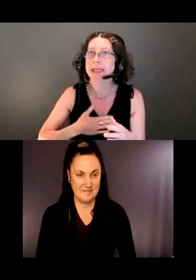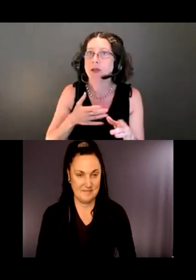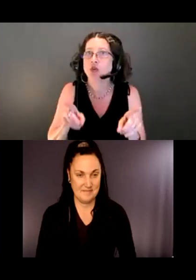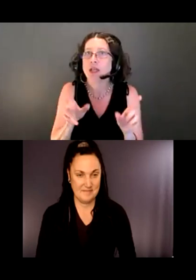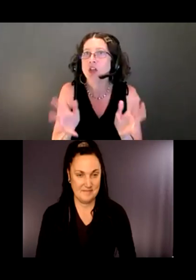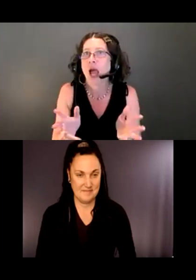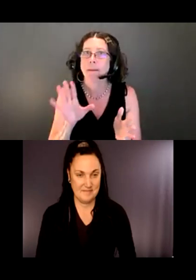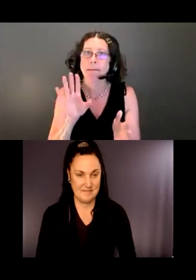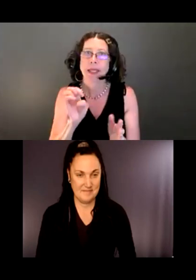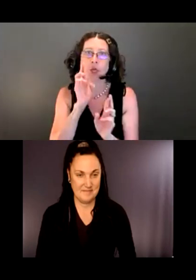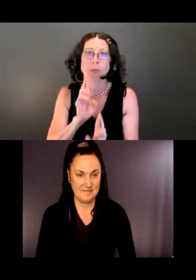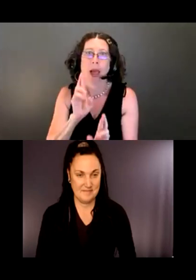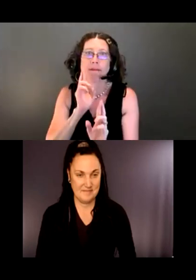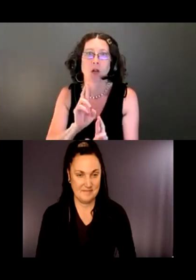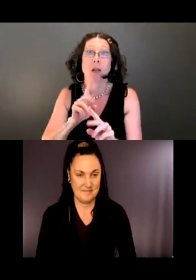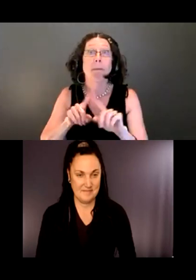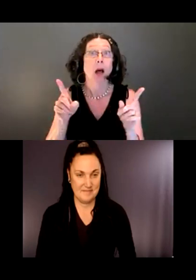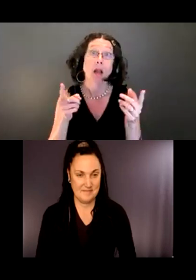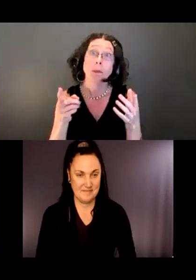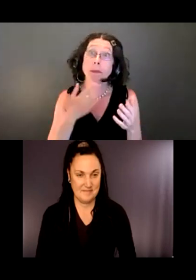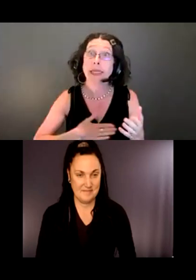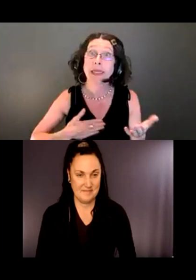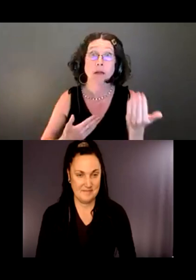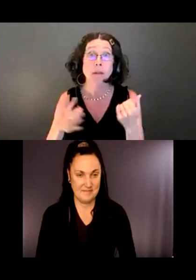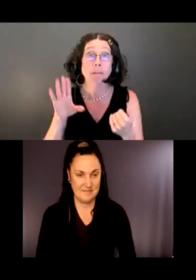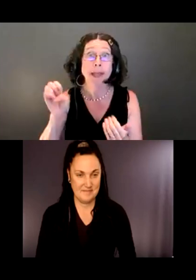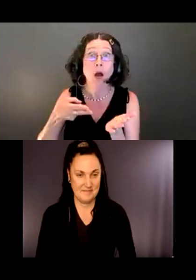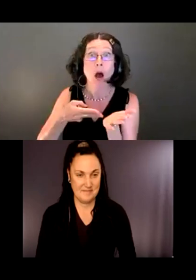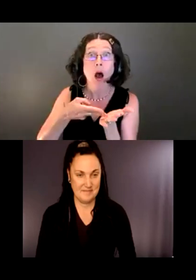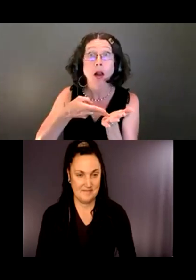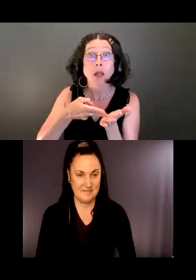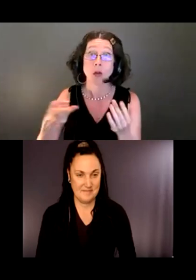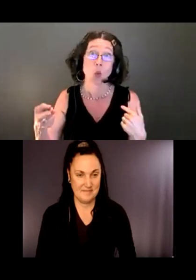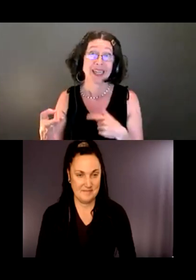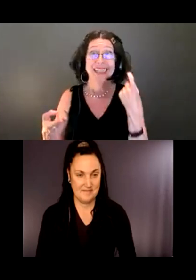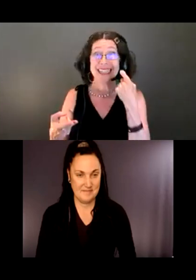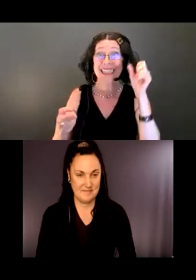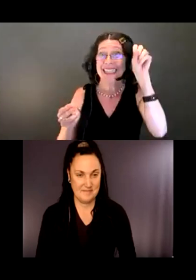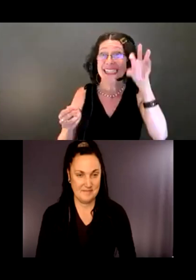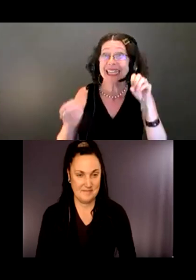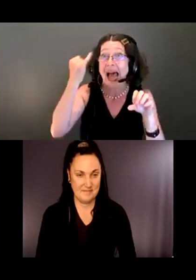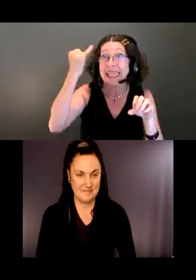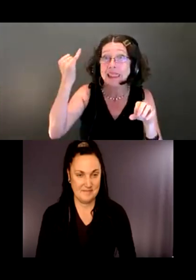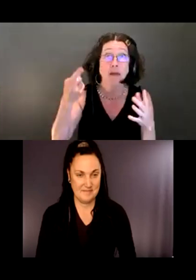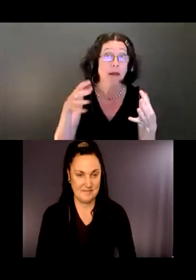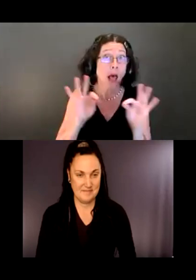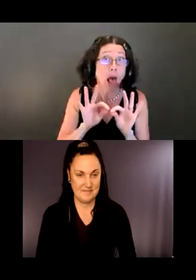We came up with some ideas. We have some approaches. Are they valuable? Are they not? Be super honest about that.